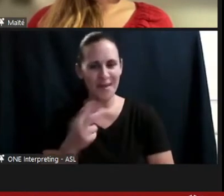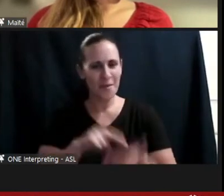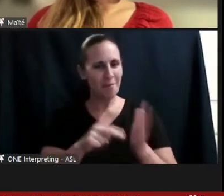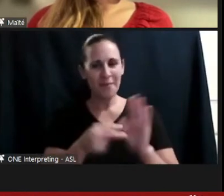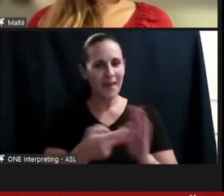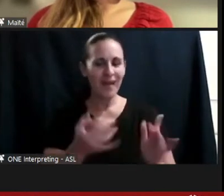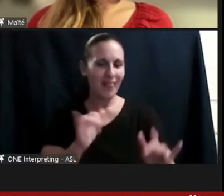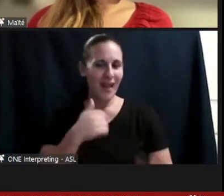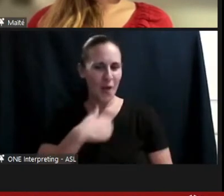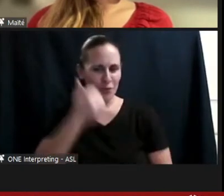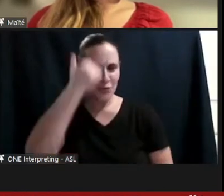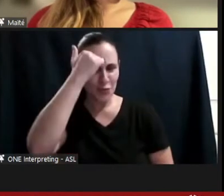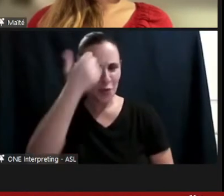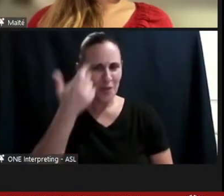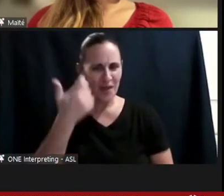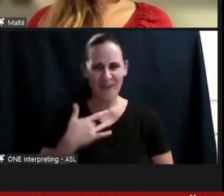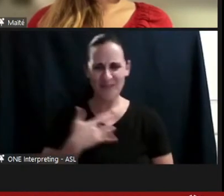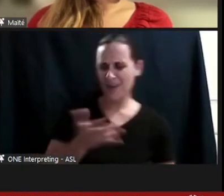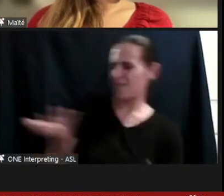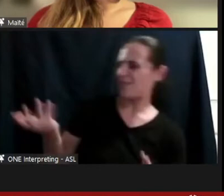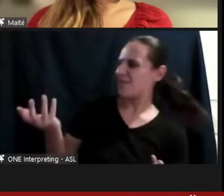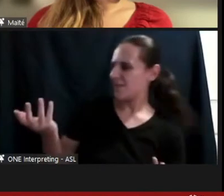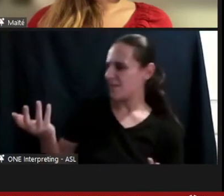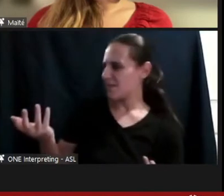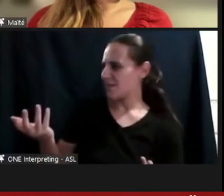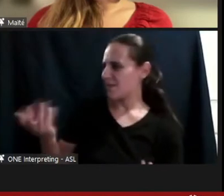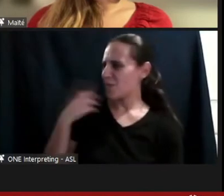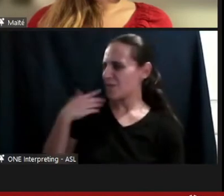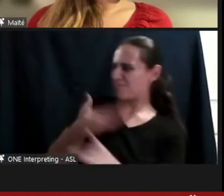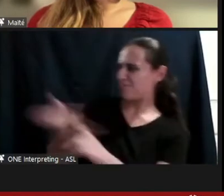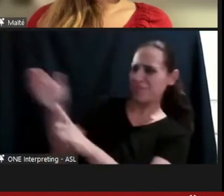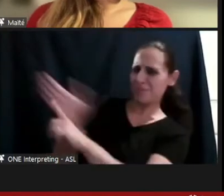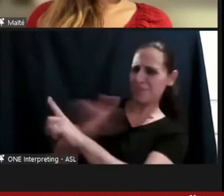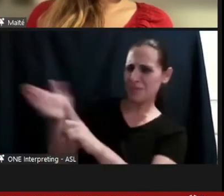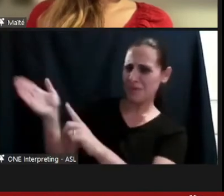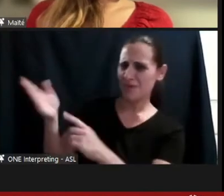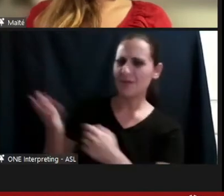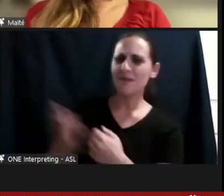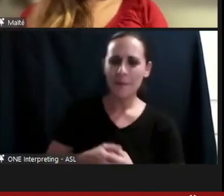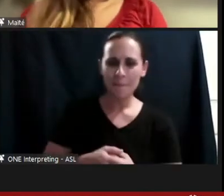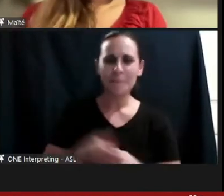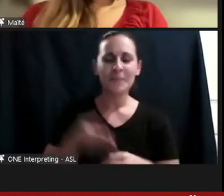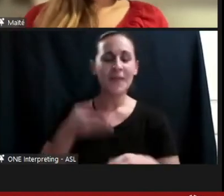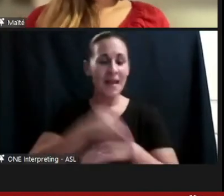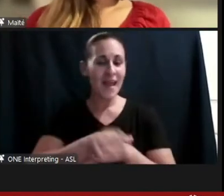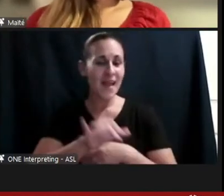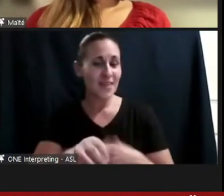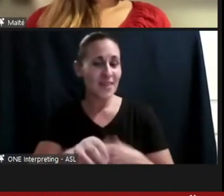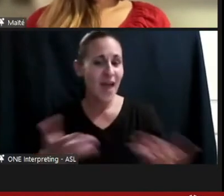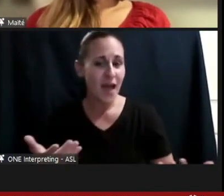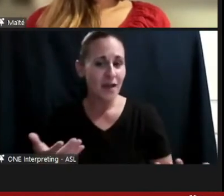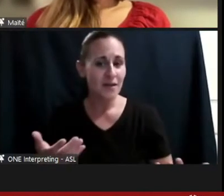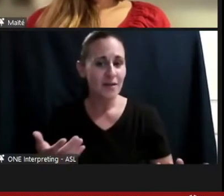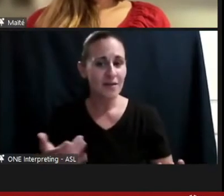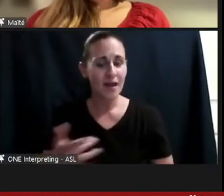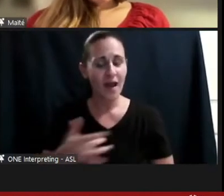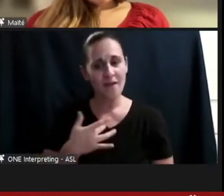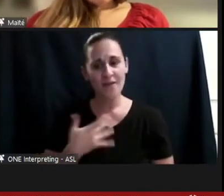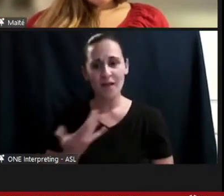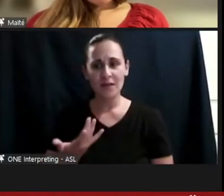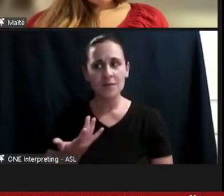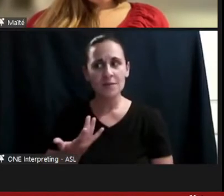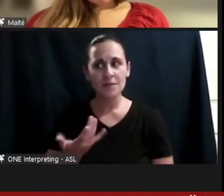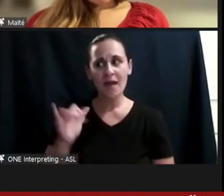him in the face with it. And after that, I was like what if you could? What if that was magic?